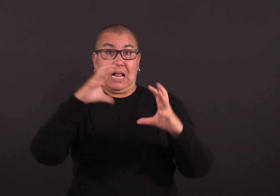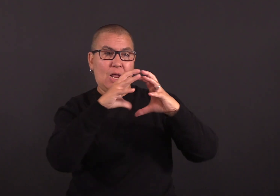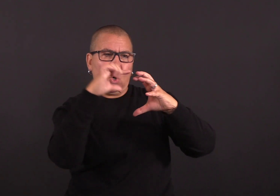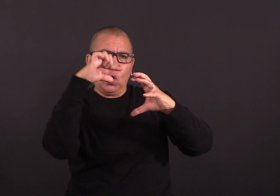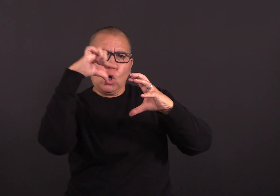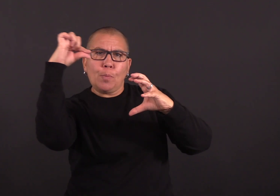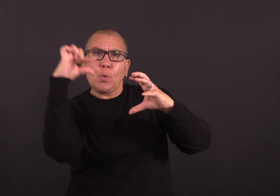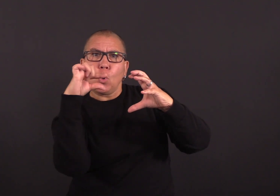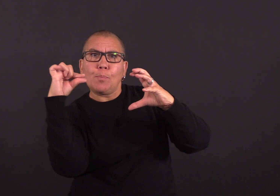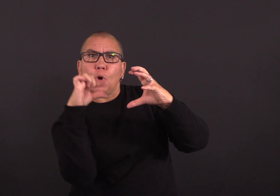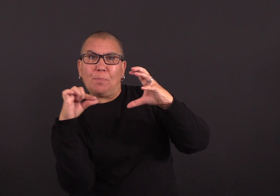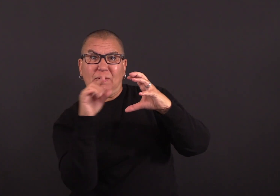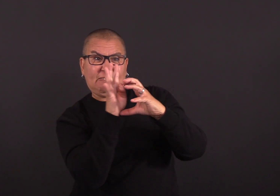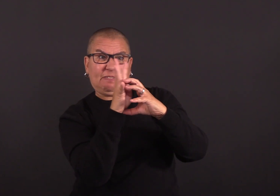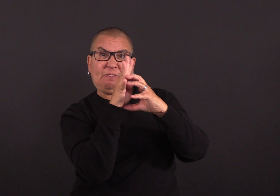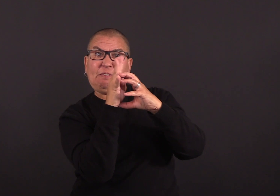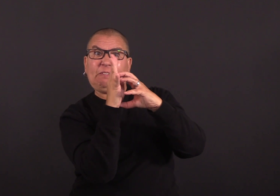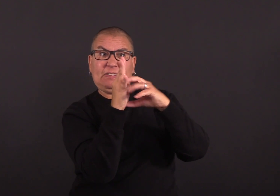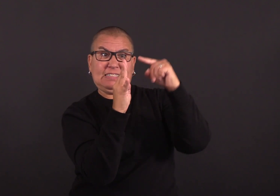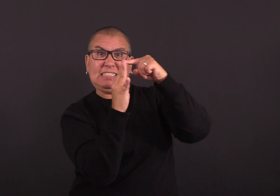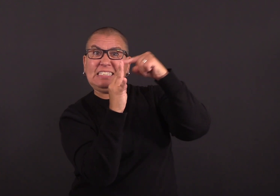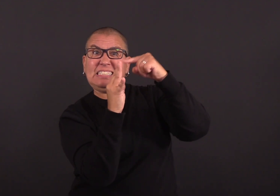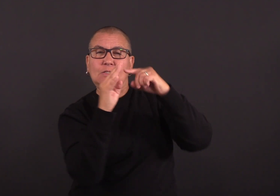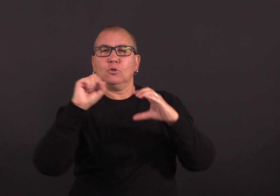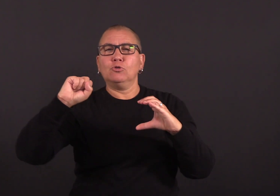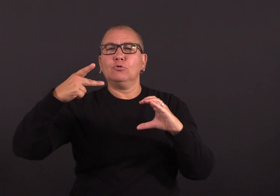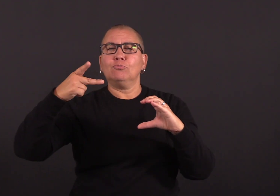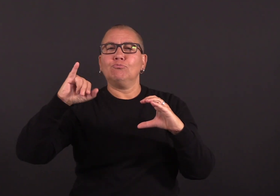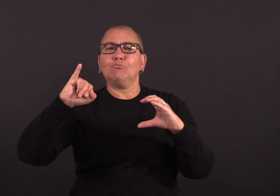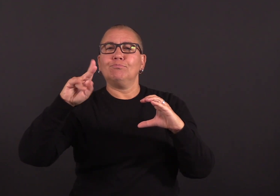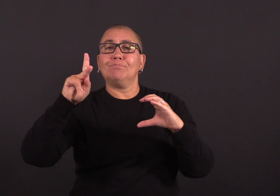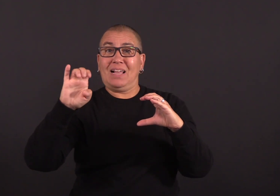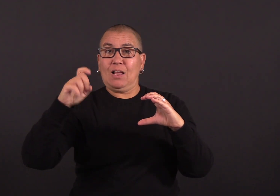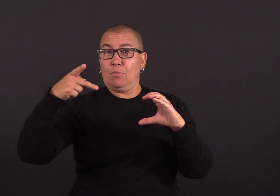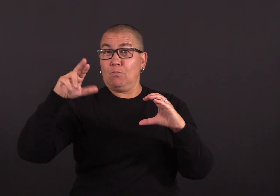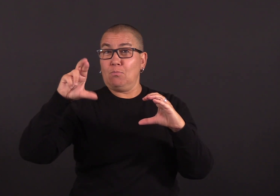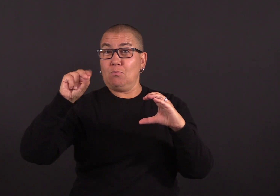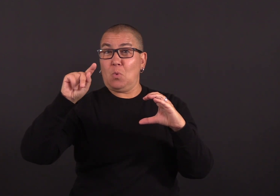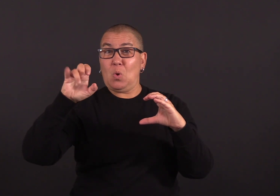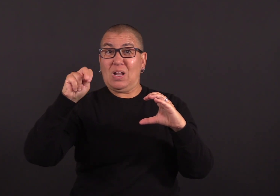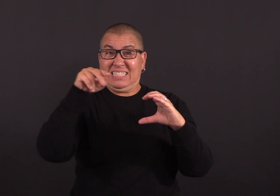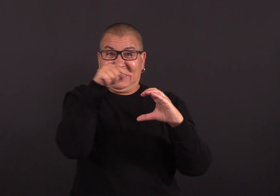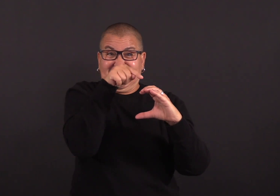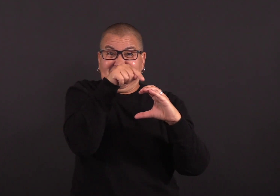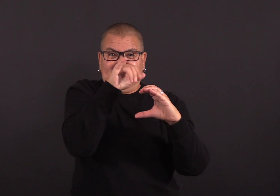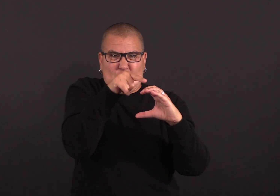spike protein (the part that facilitates virus entry into the host cell) that can potentially